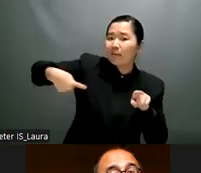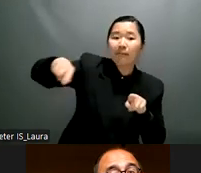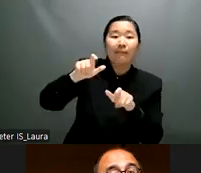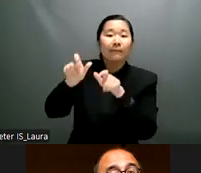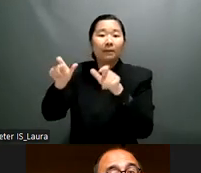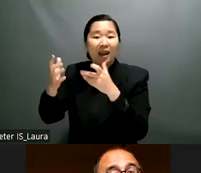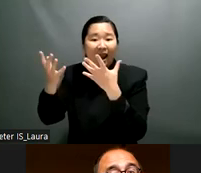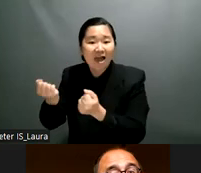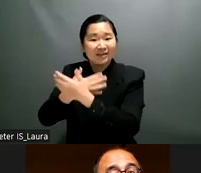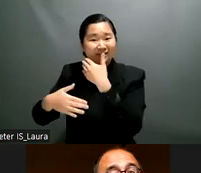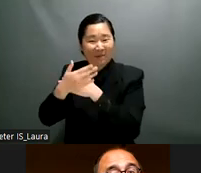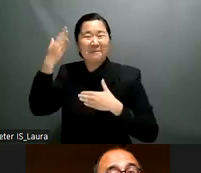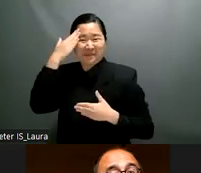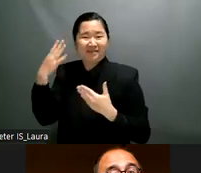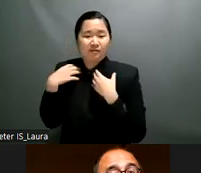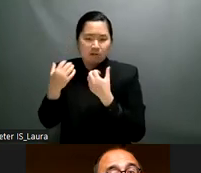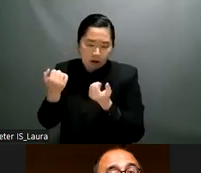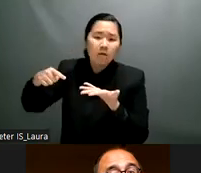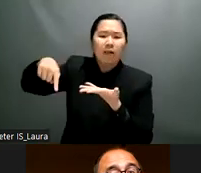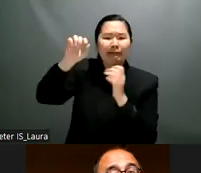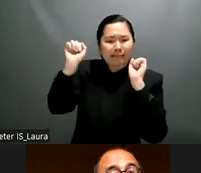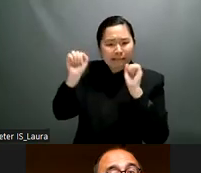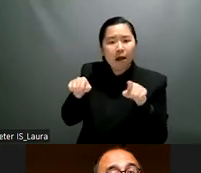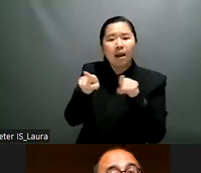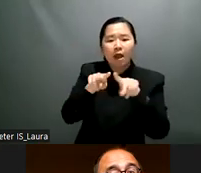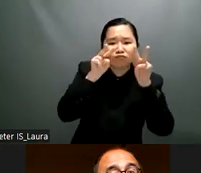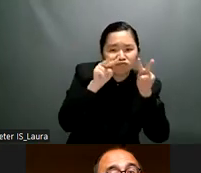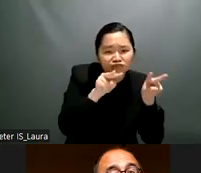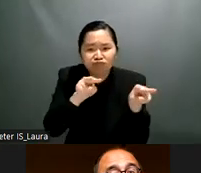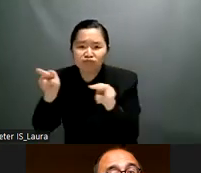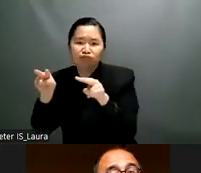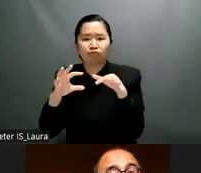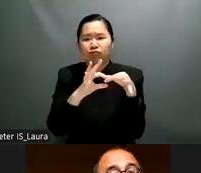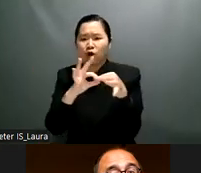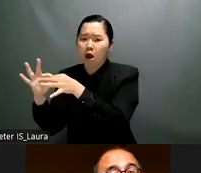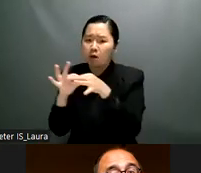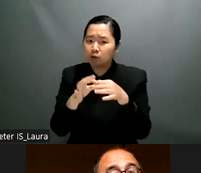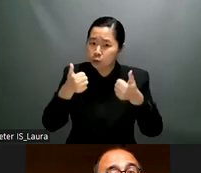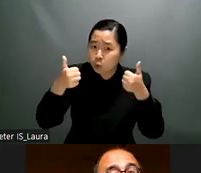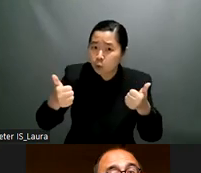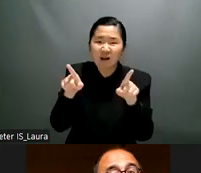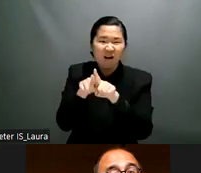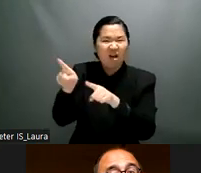the cross disability movement has the same position as us in viewing the social